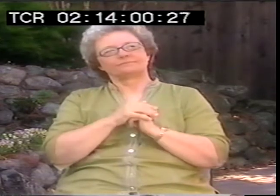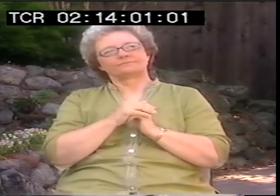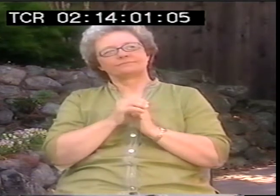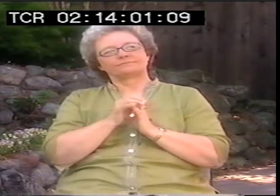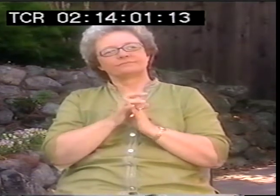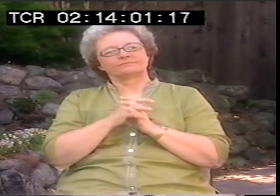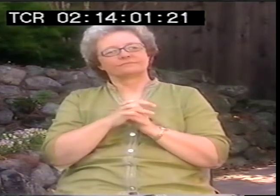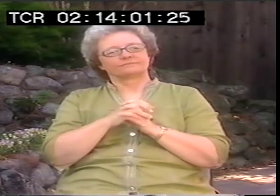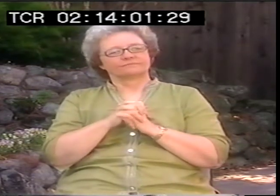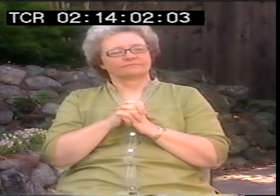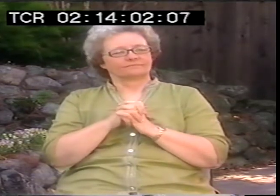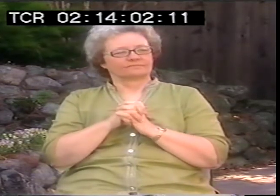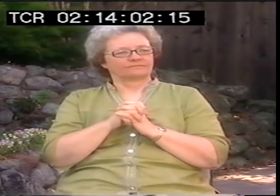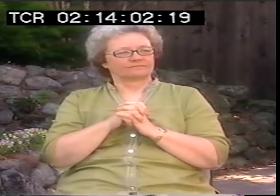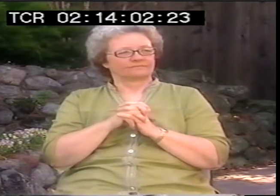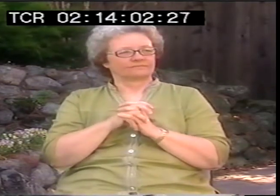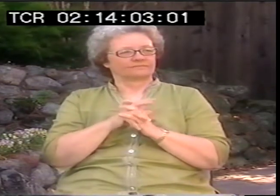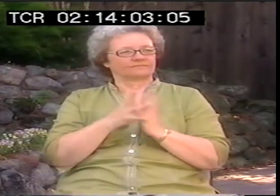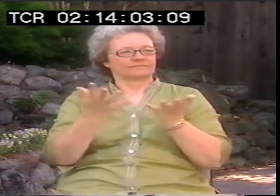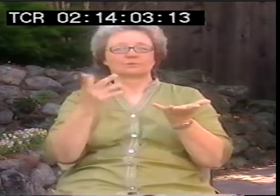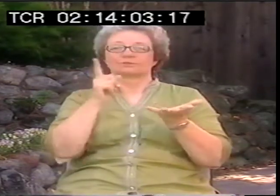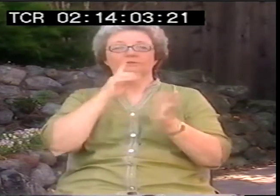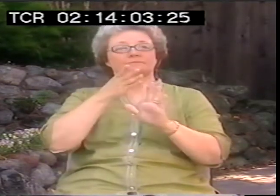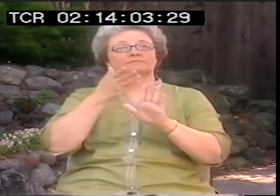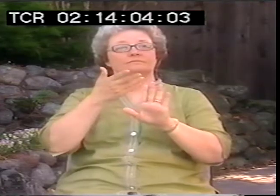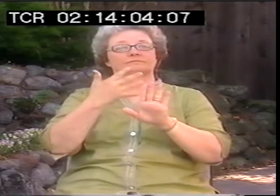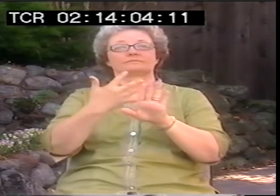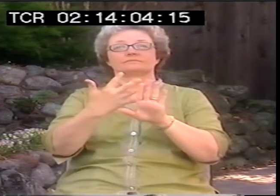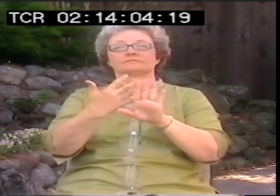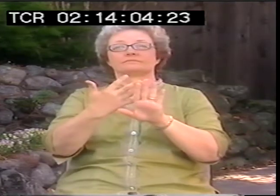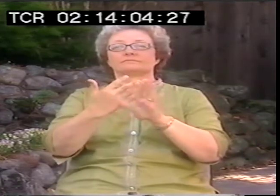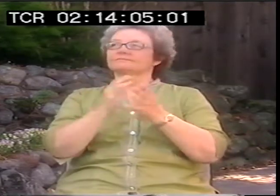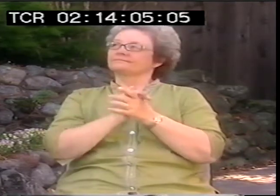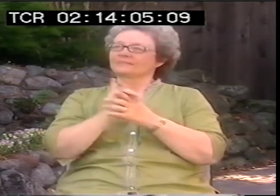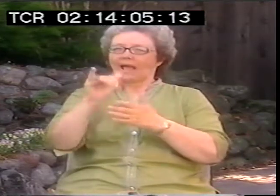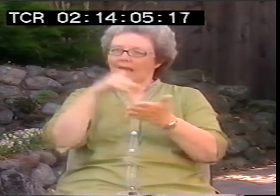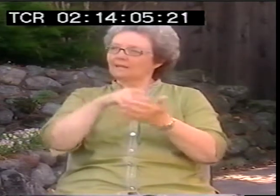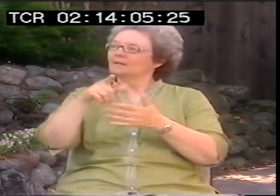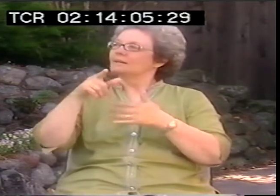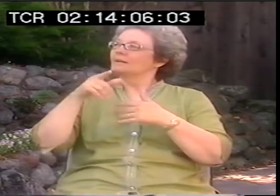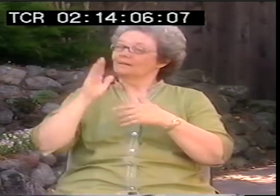I mean, I've grown and I see things differently.